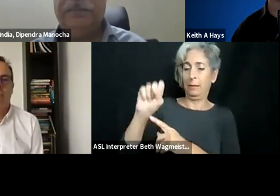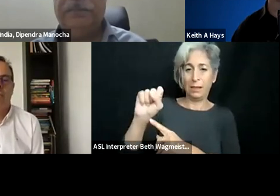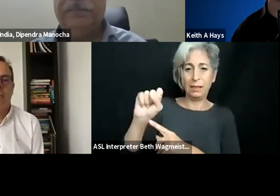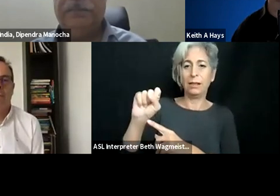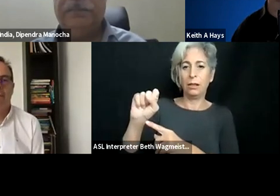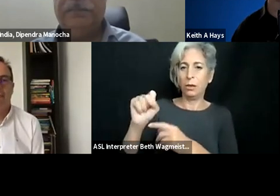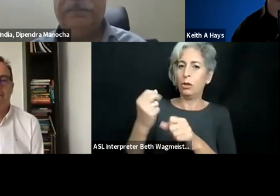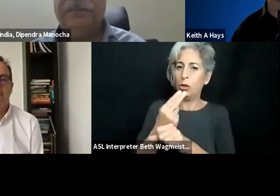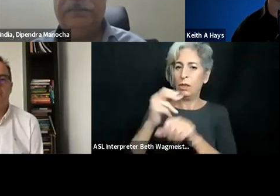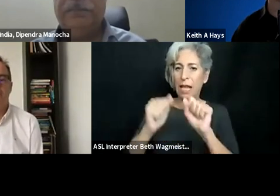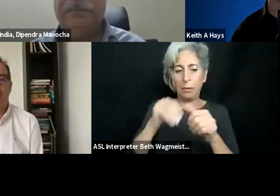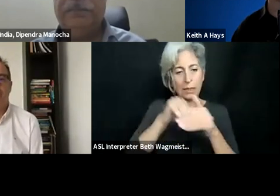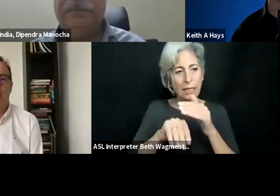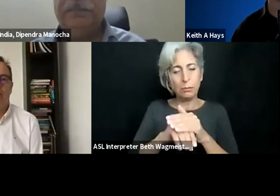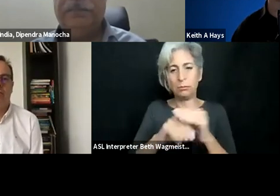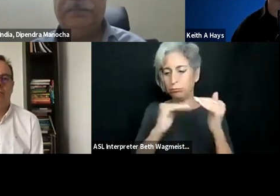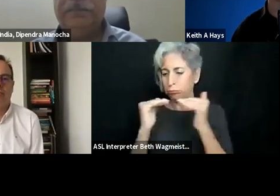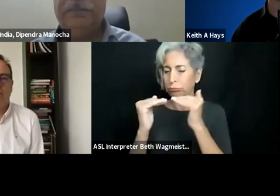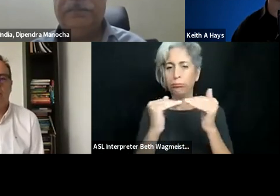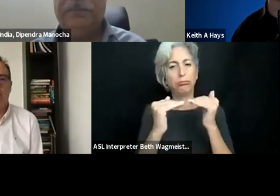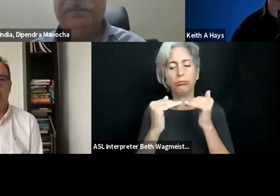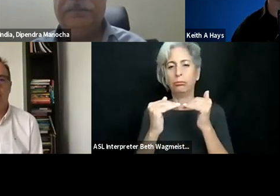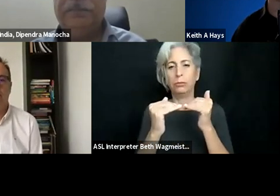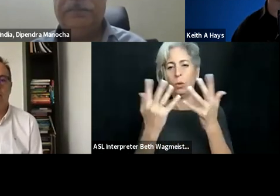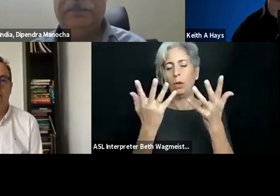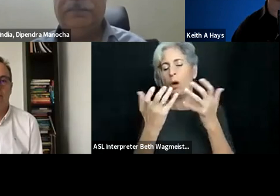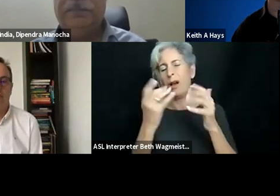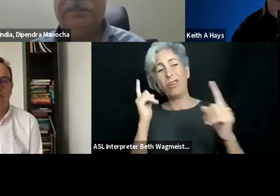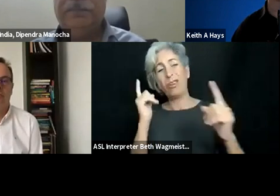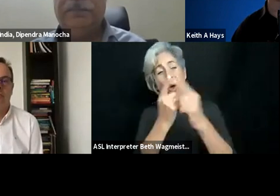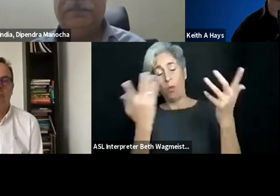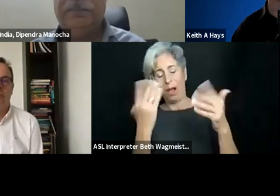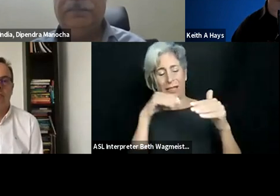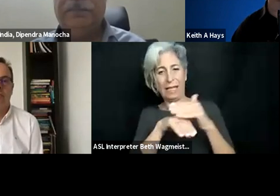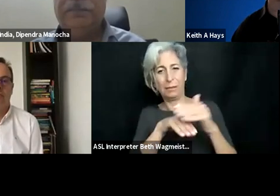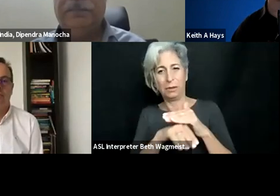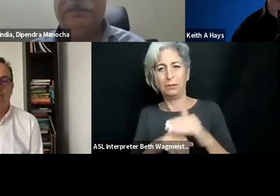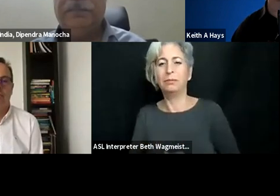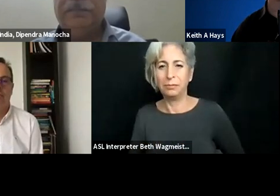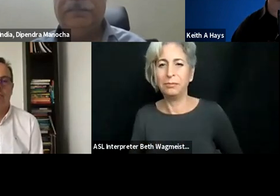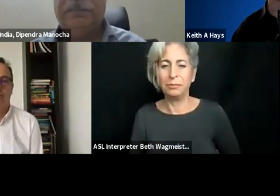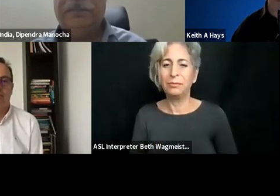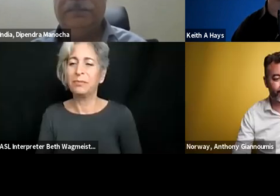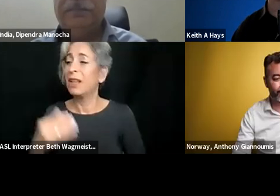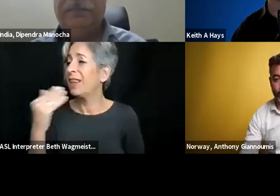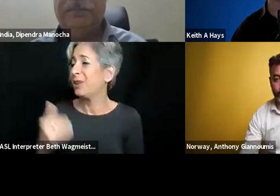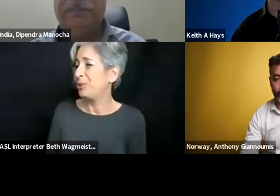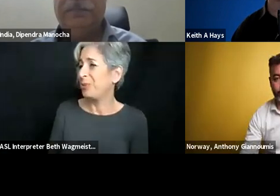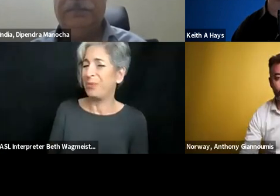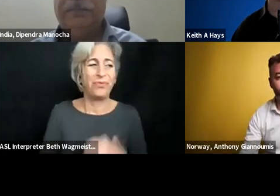people using artificial limbs, or cochlear implants, the world we want to see is where everything can actually be